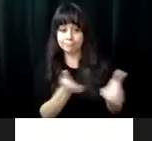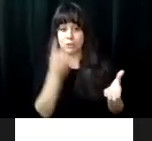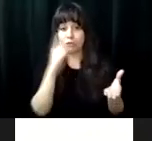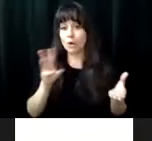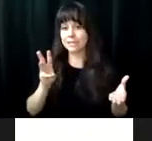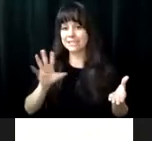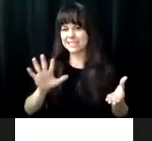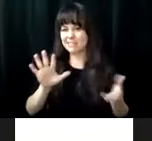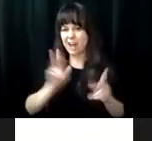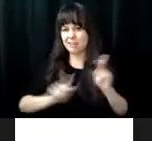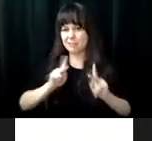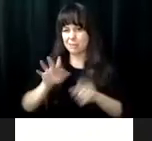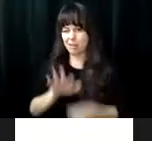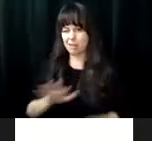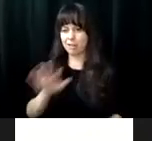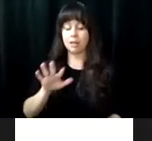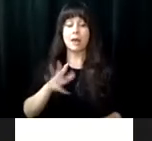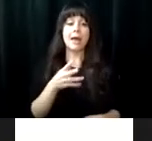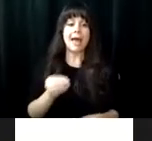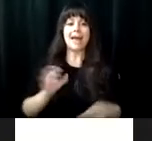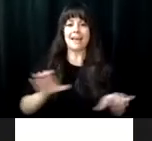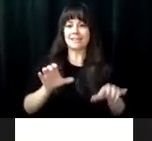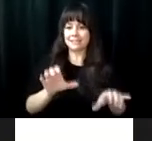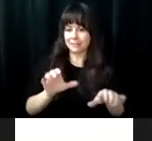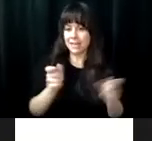the included a dormitory that could accommodate 40 residents,